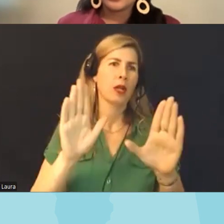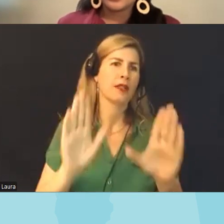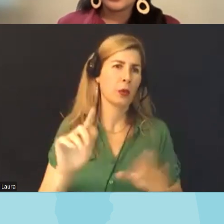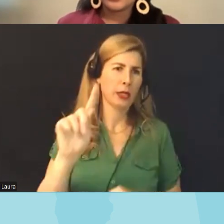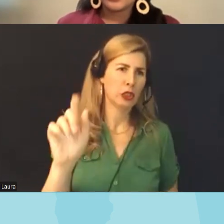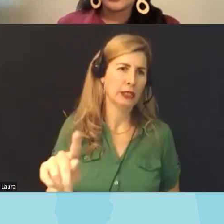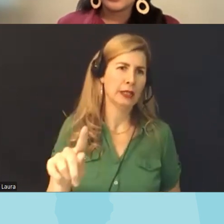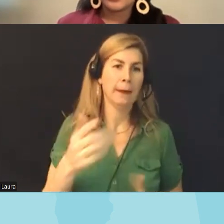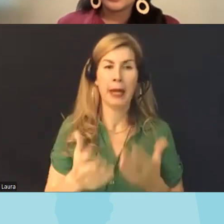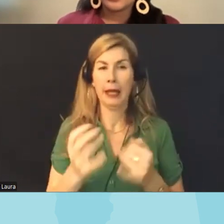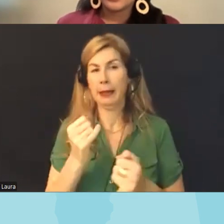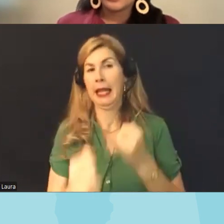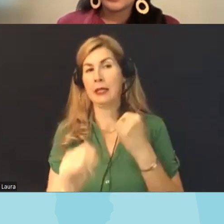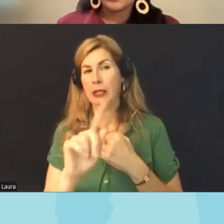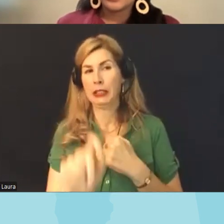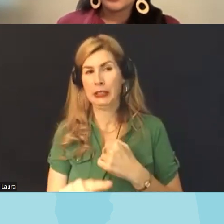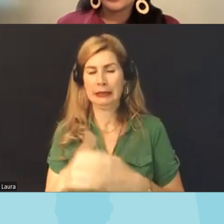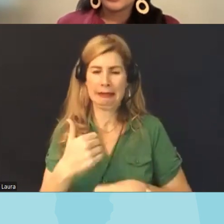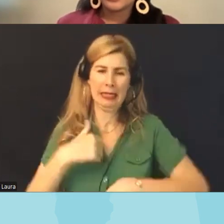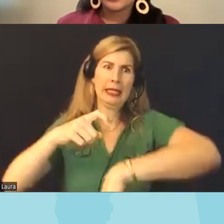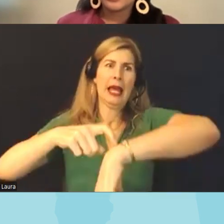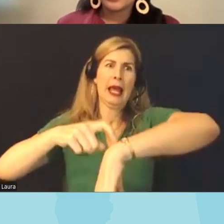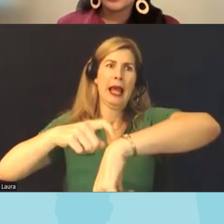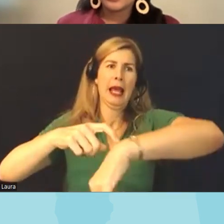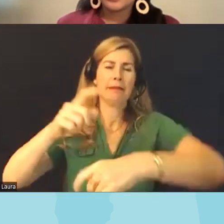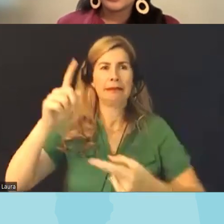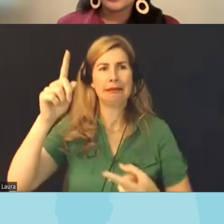our last question that we have time for because I want to get to hearing about each of the panelist